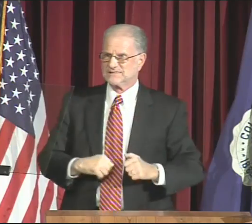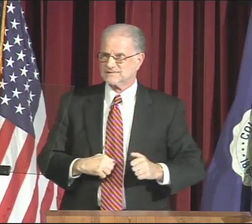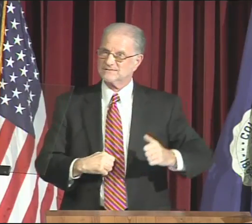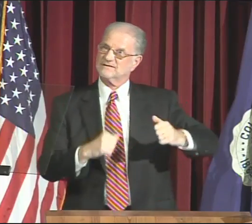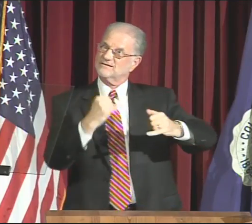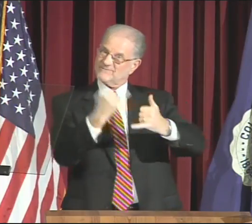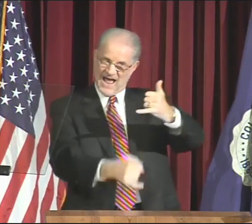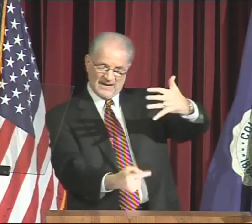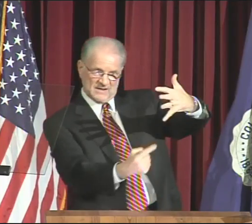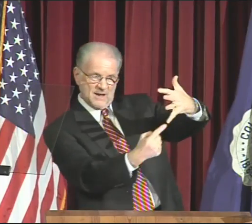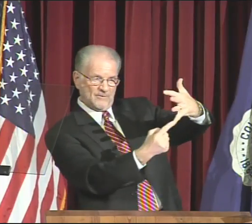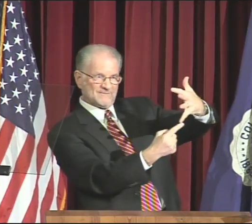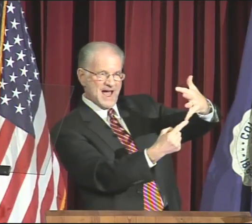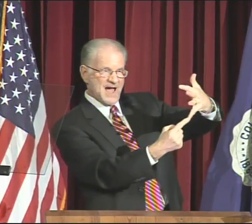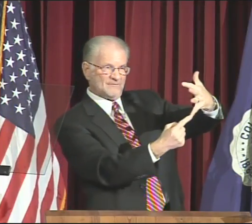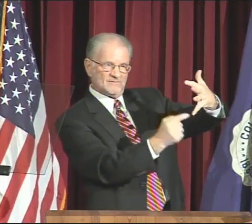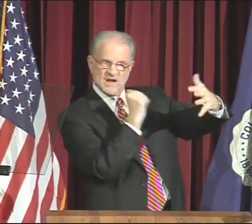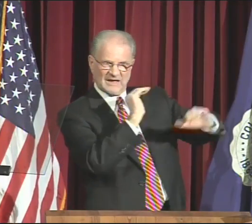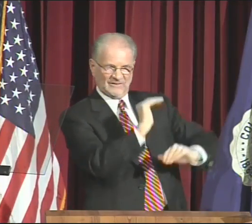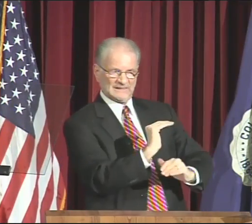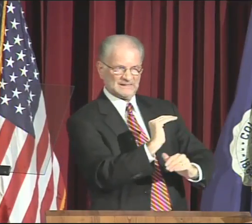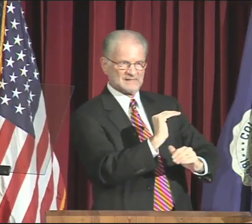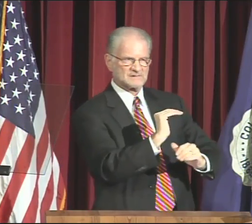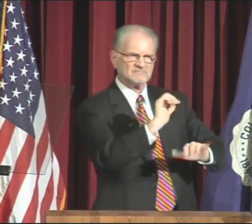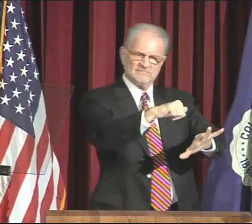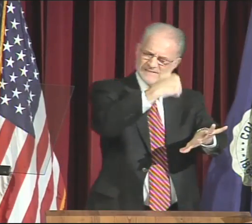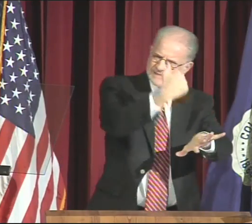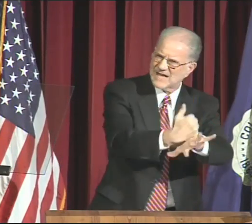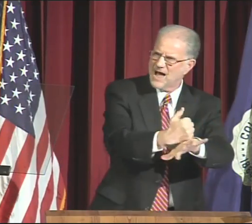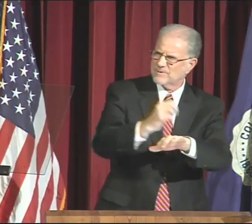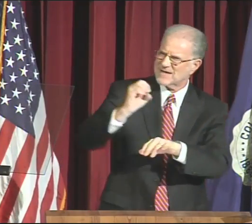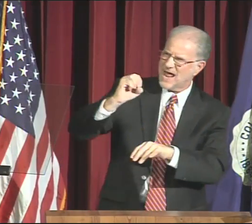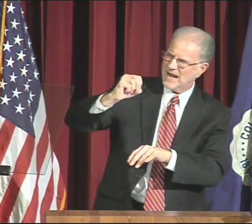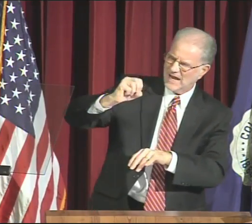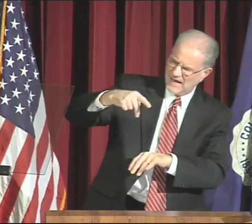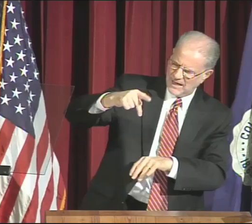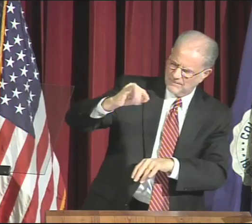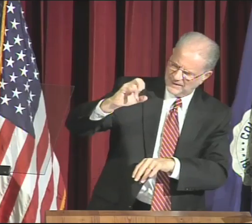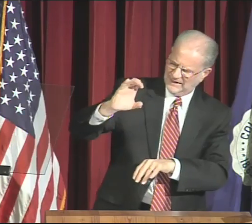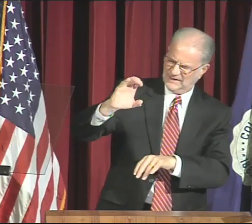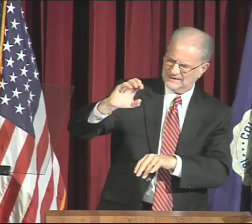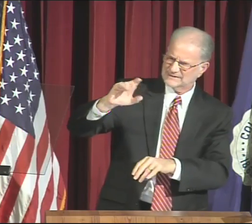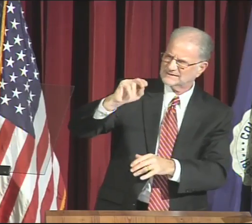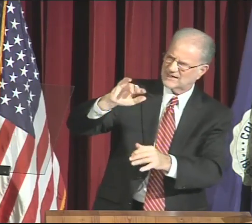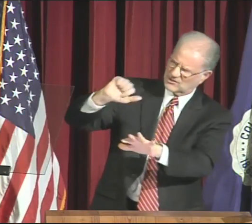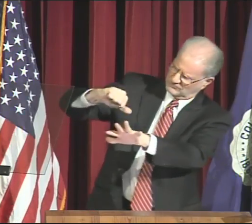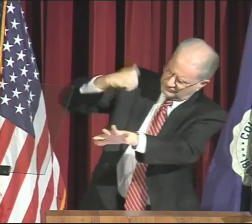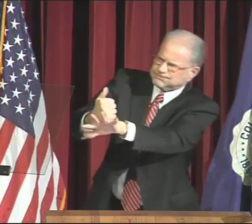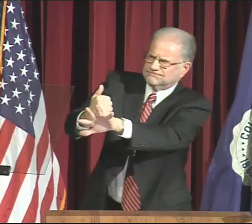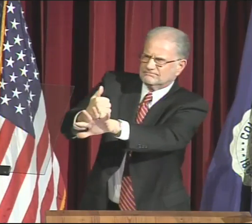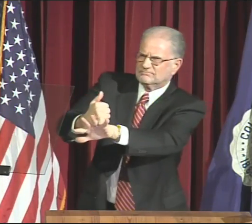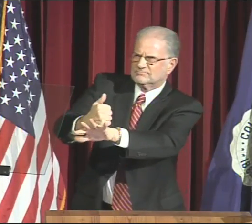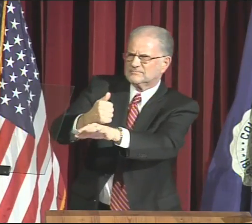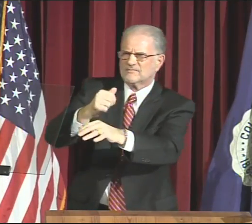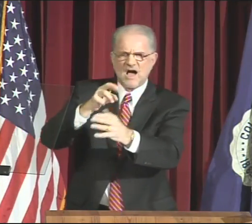for Career Success E. Establish an Epicenter of Research, Development,